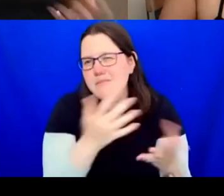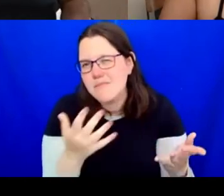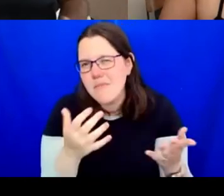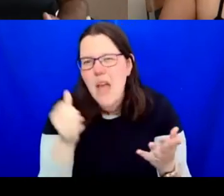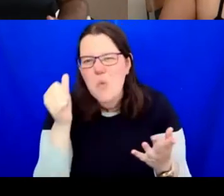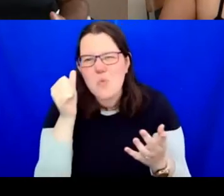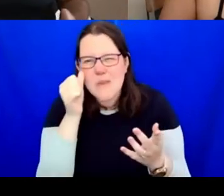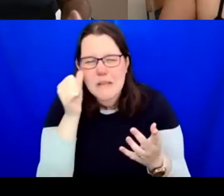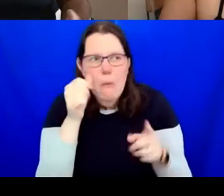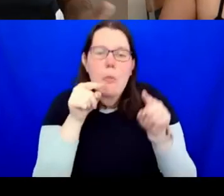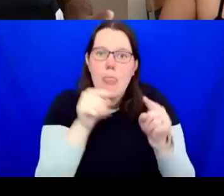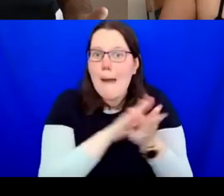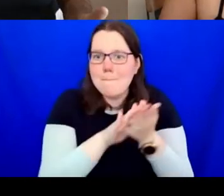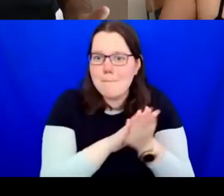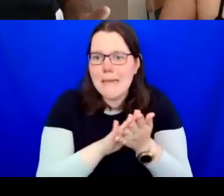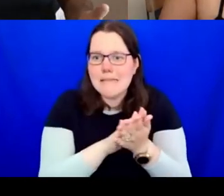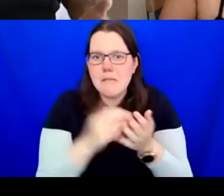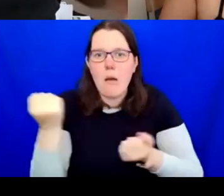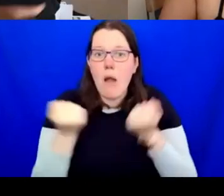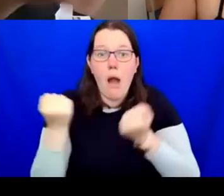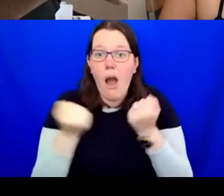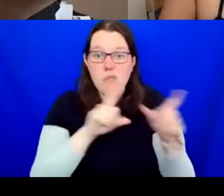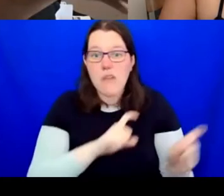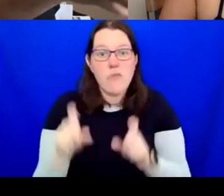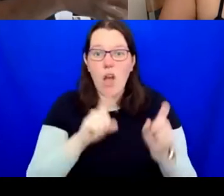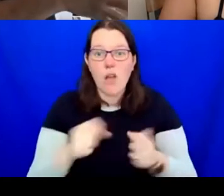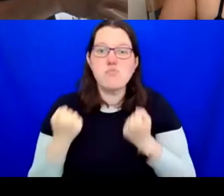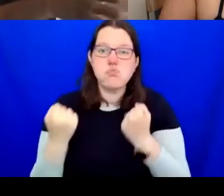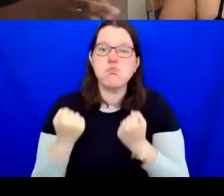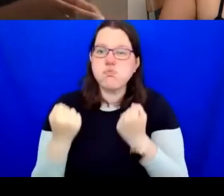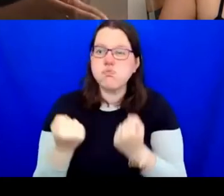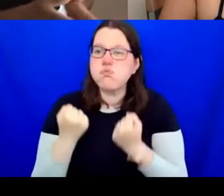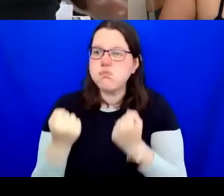using our motor cars all of the time, you know. So, we will catch some carbon here but let's just